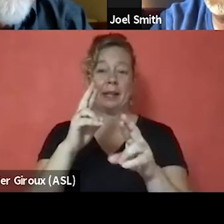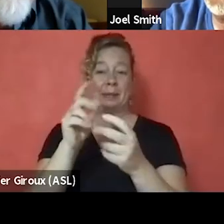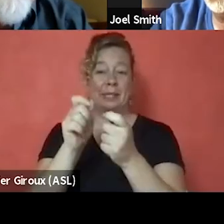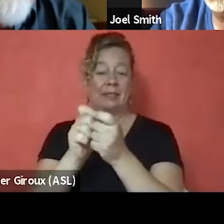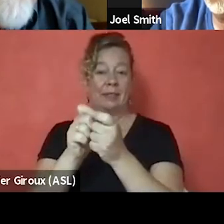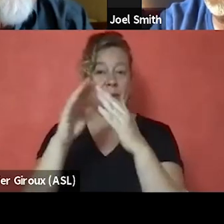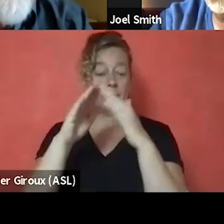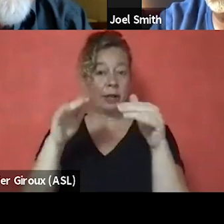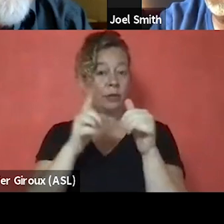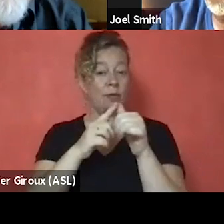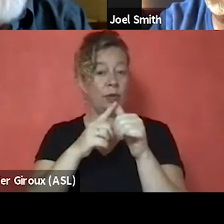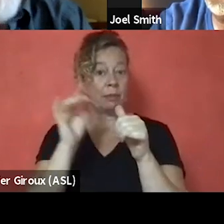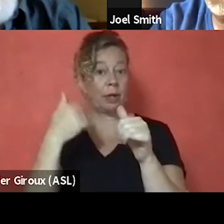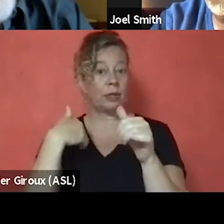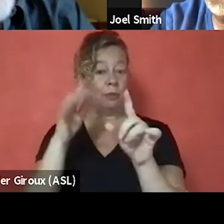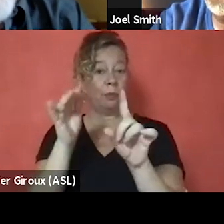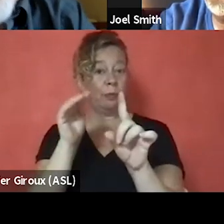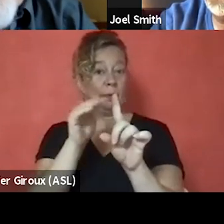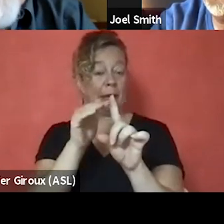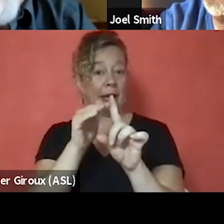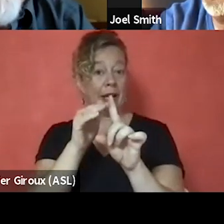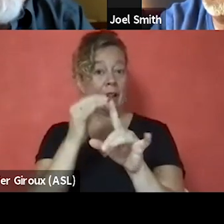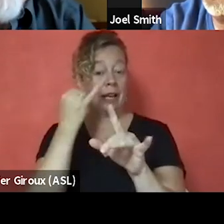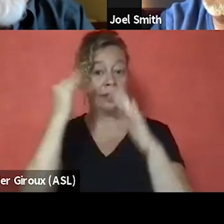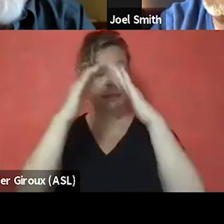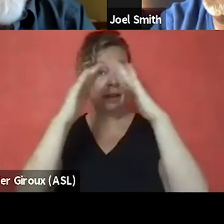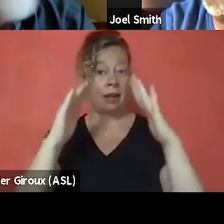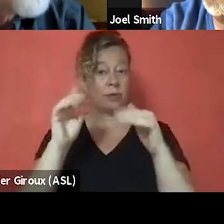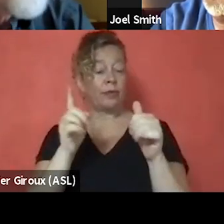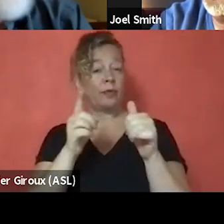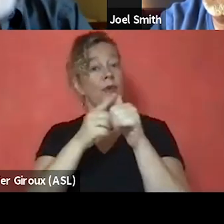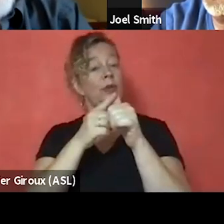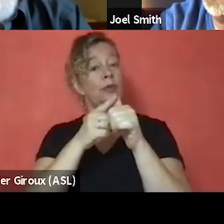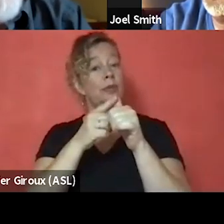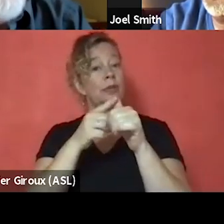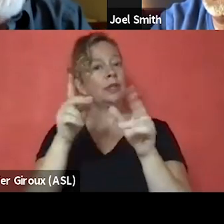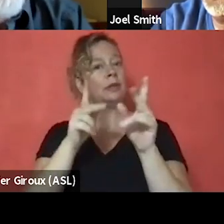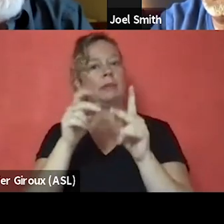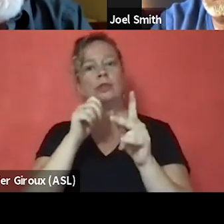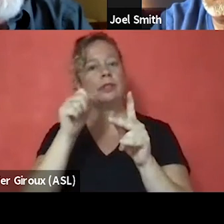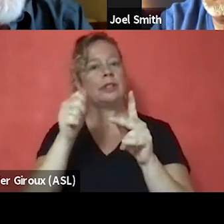I'm also reminded that if it's Housing First, people should not be asked to leave due to their use,